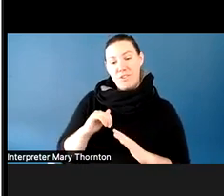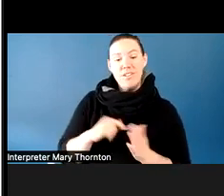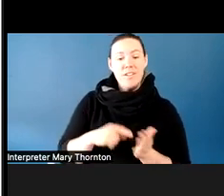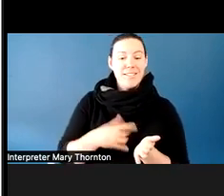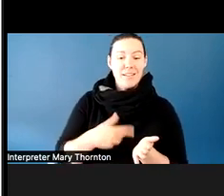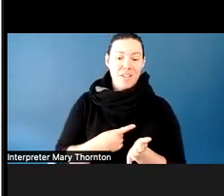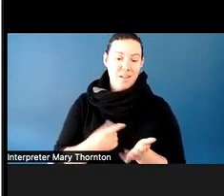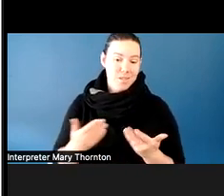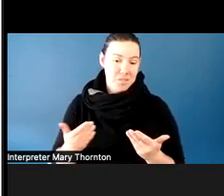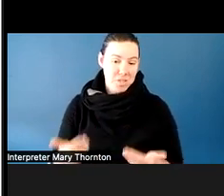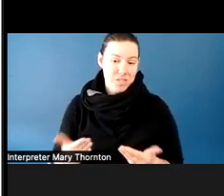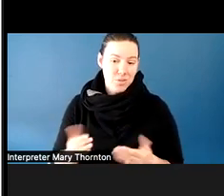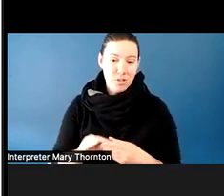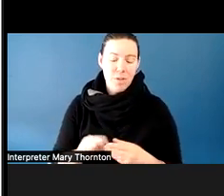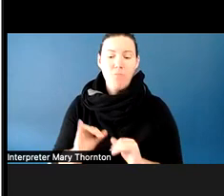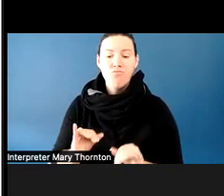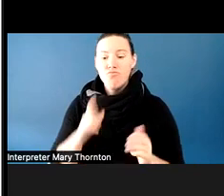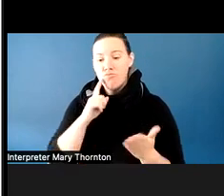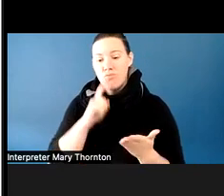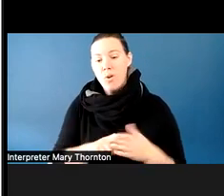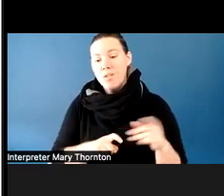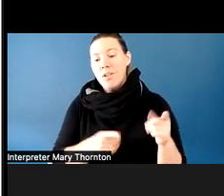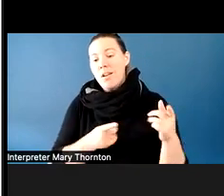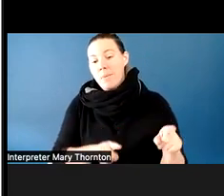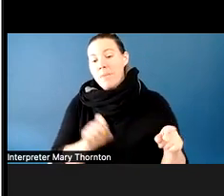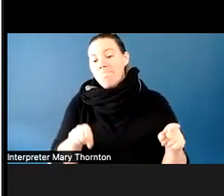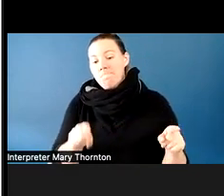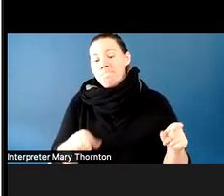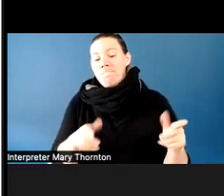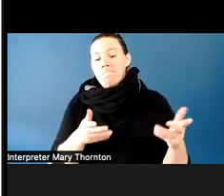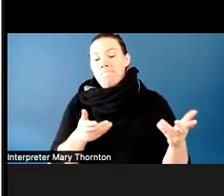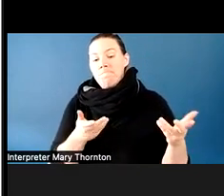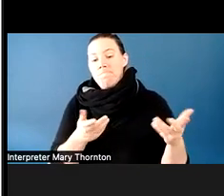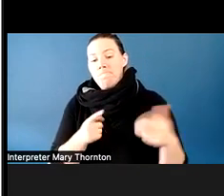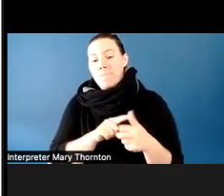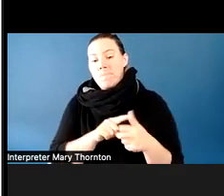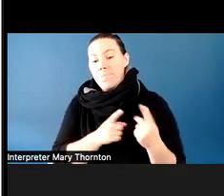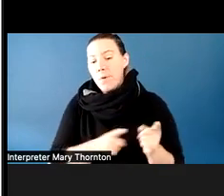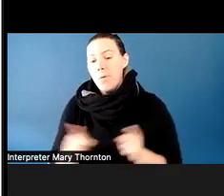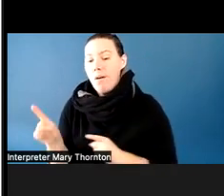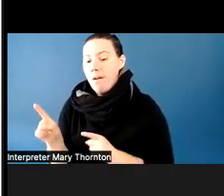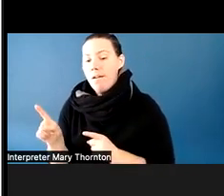can help us to all understand what's going on for this person. Neuro-diversity as a whole--